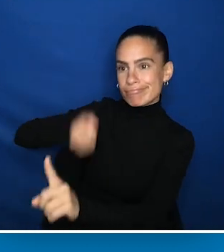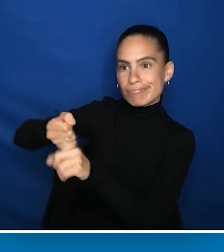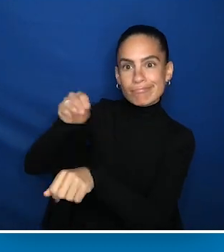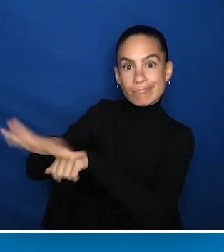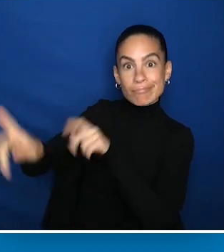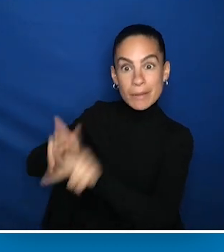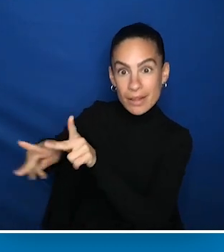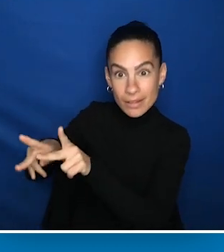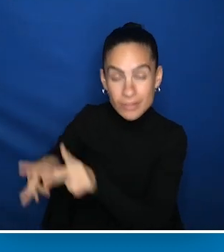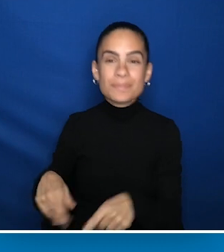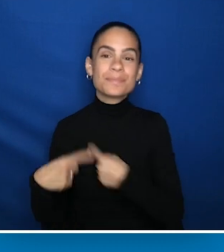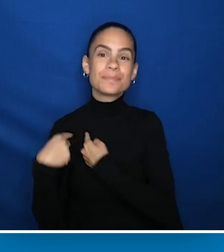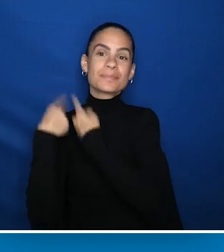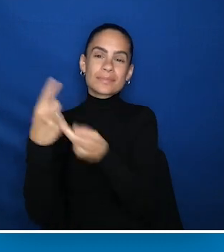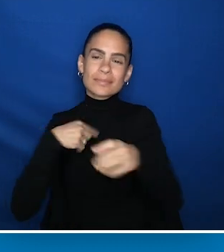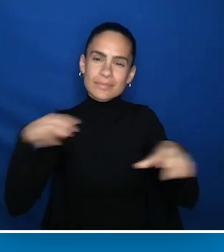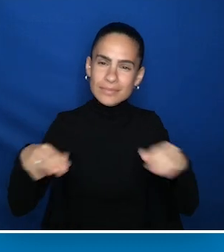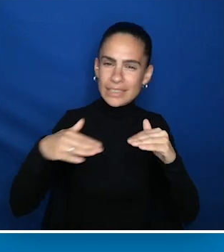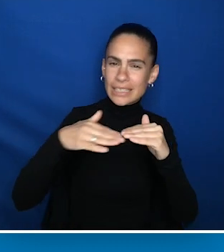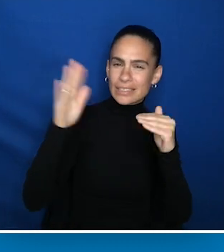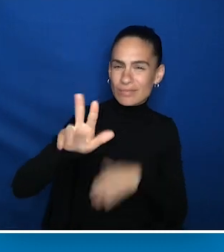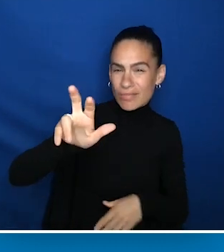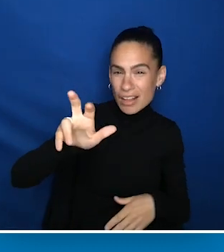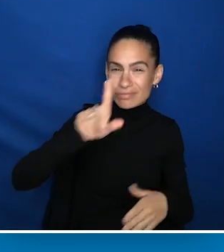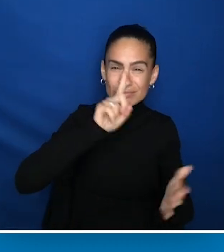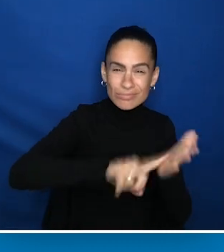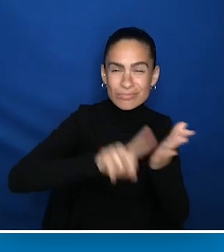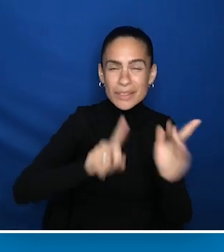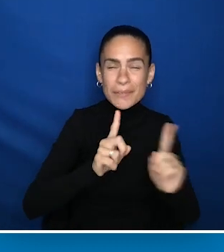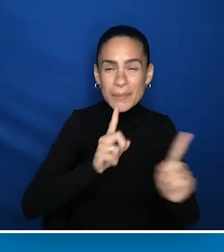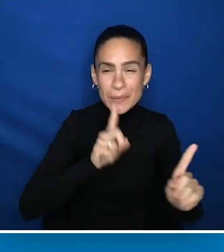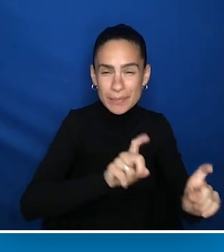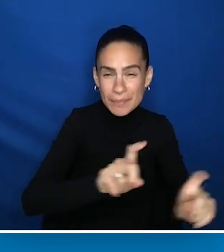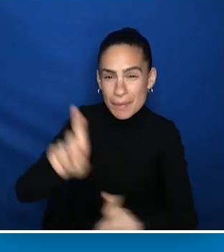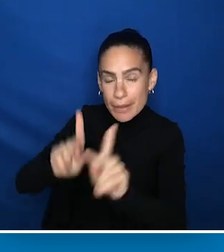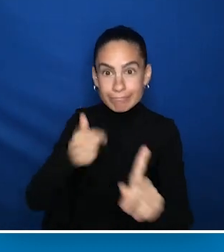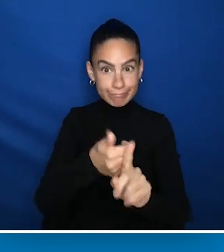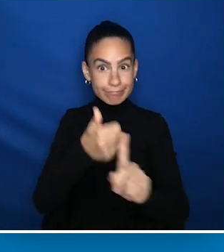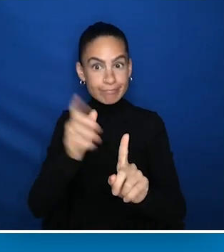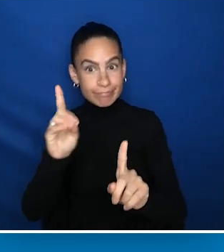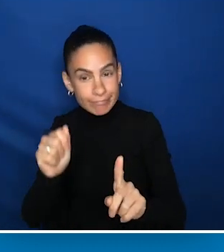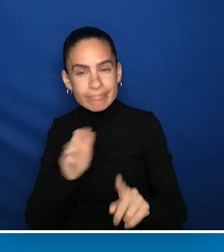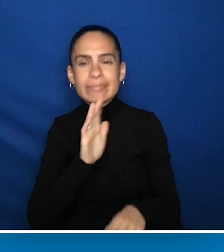Over my career, I have conducted at least 300 research interviews with people with disability